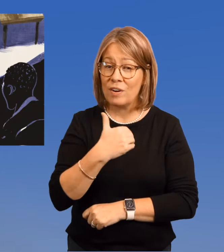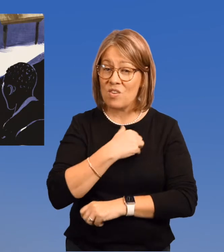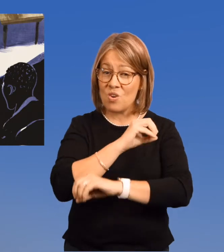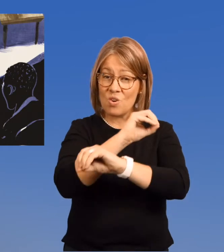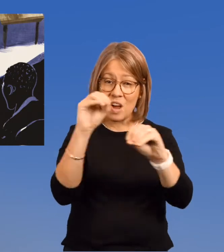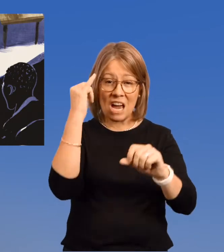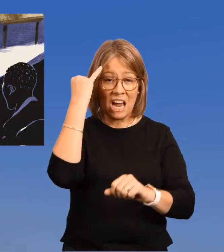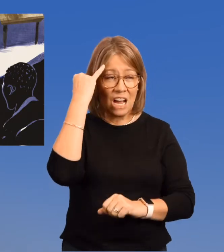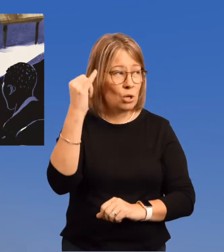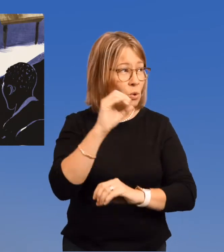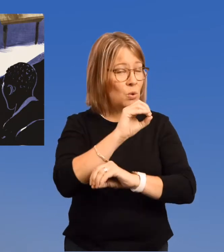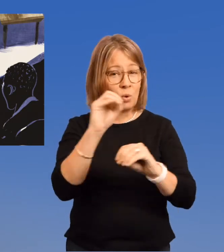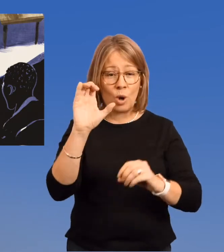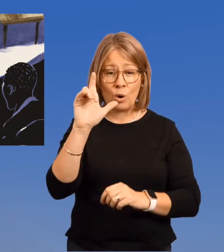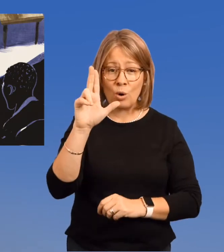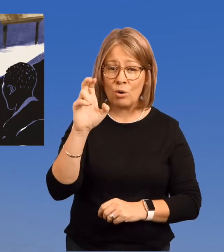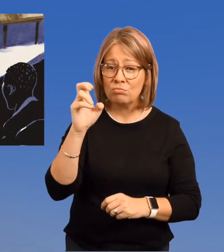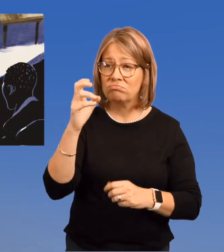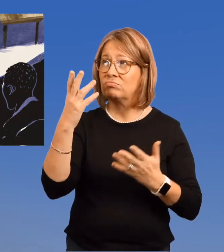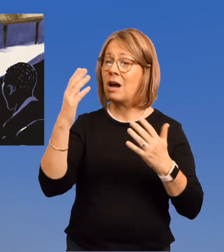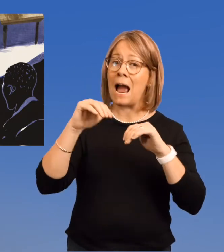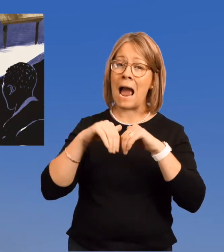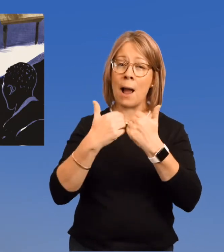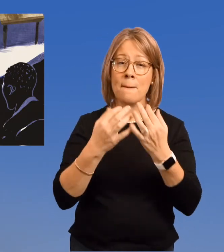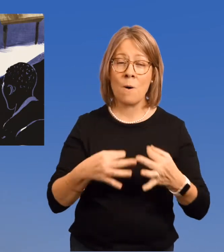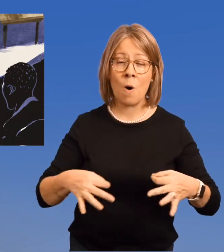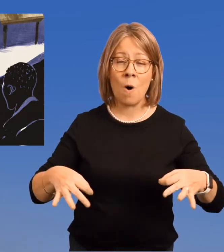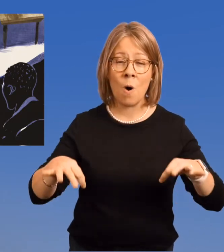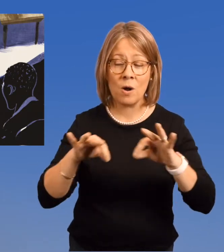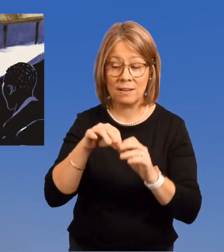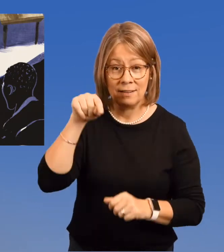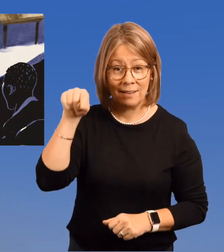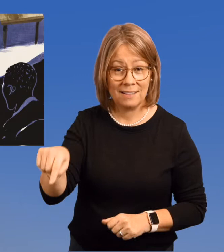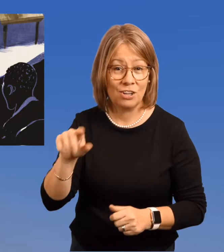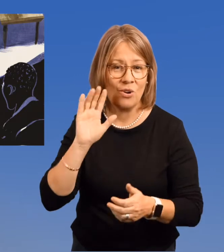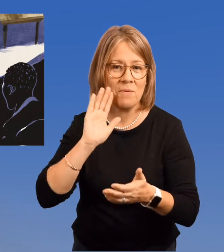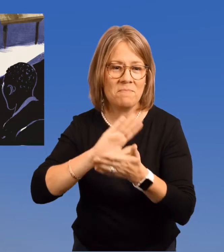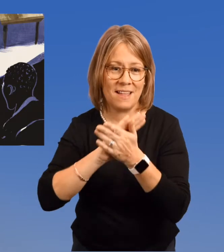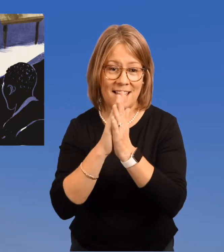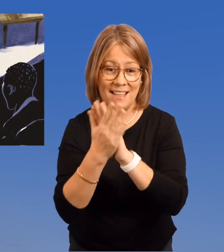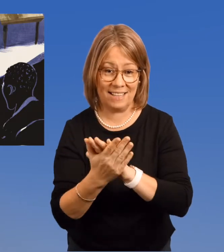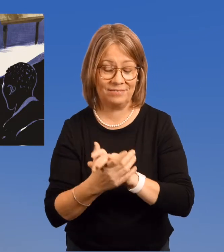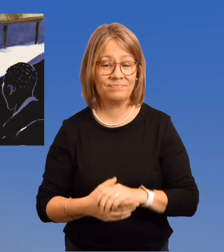who had no clue just how important she would become.